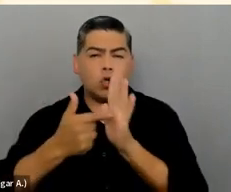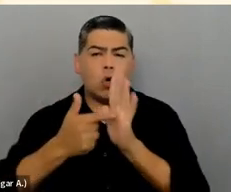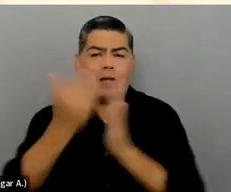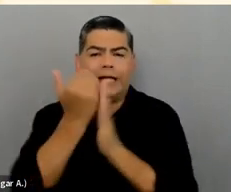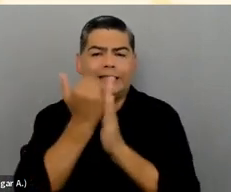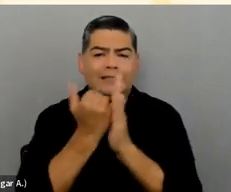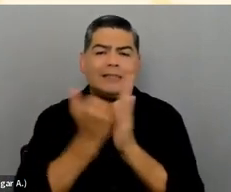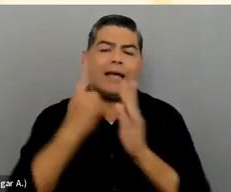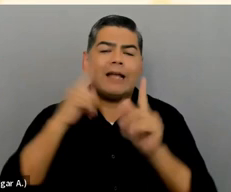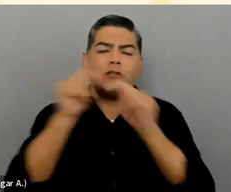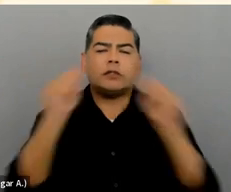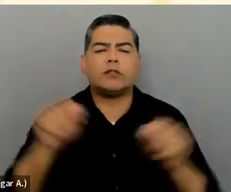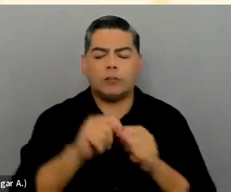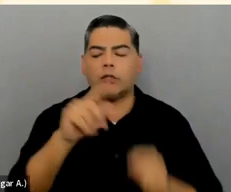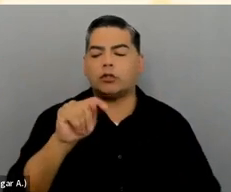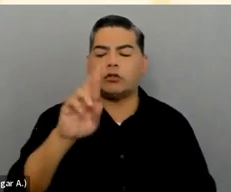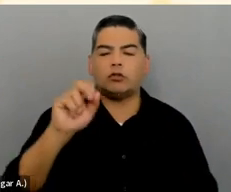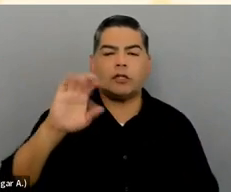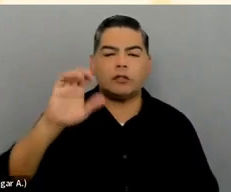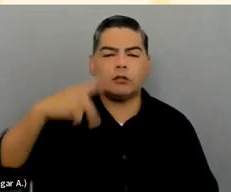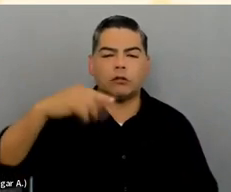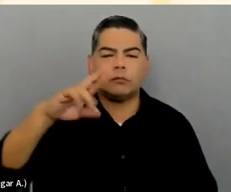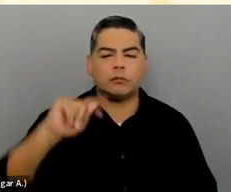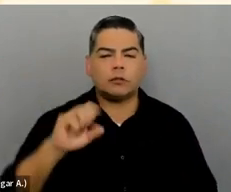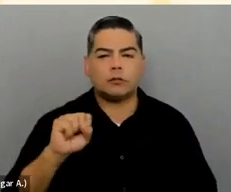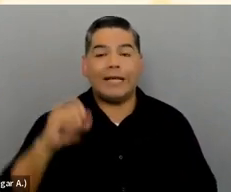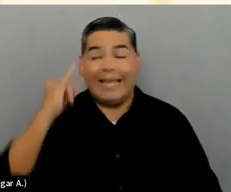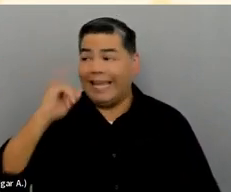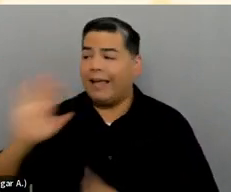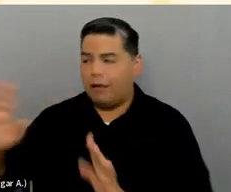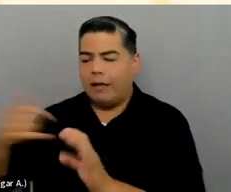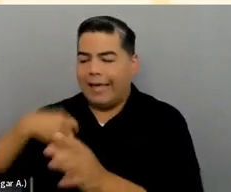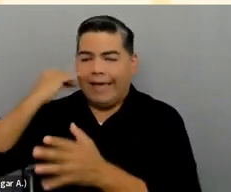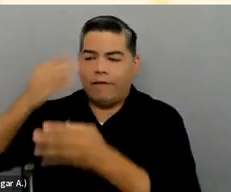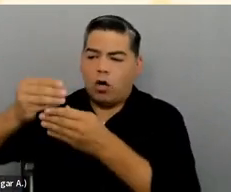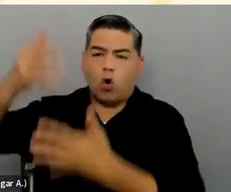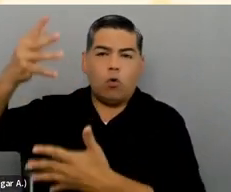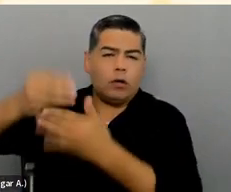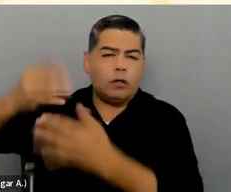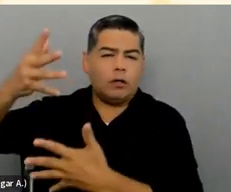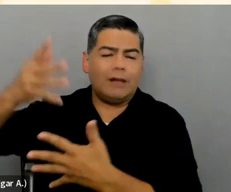If the accordion is built in an accessible fashion, I don't think there's any issue with using an accordion.